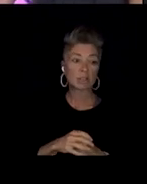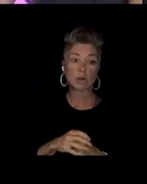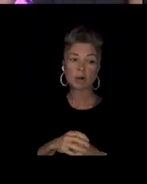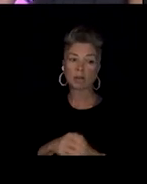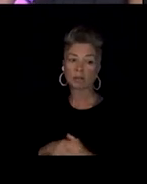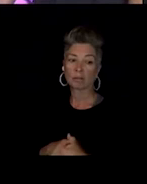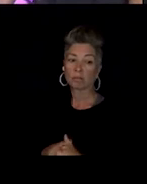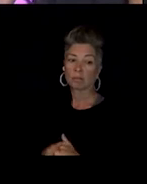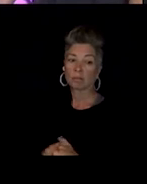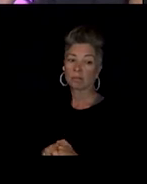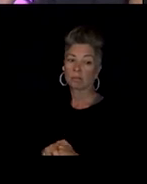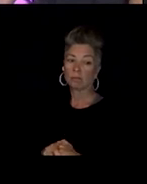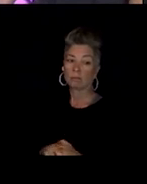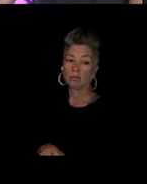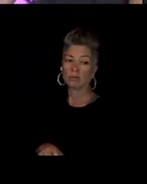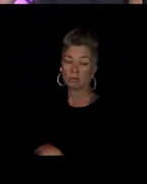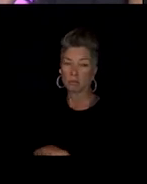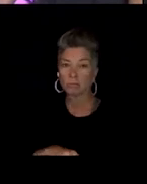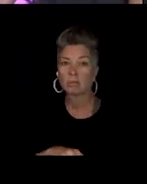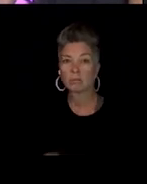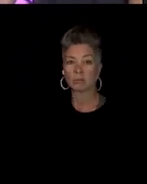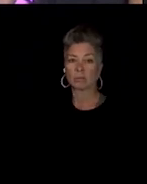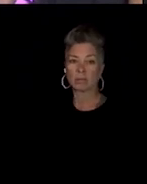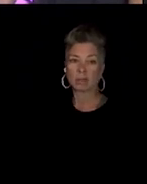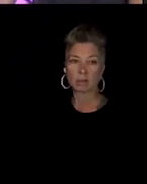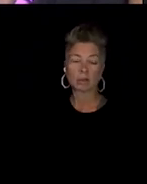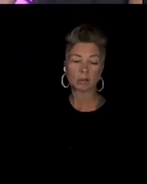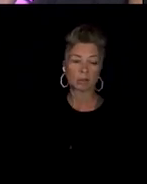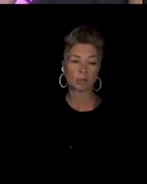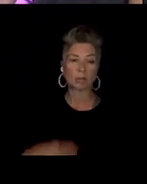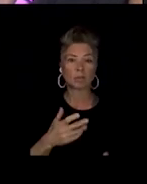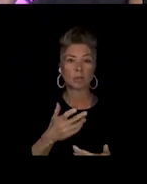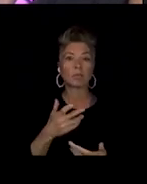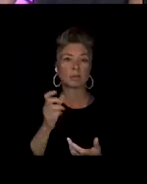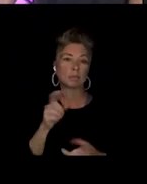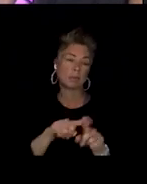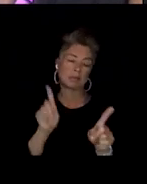There's some other ones but we aint gon' talk about those.